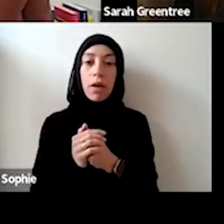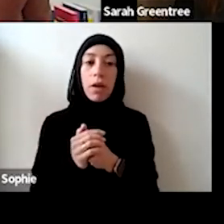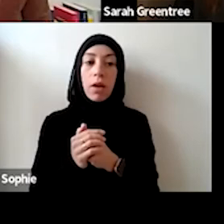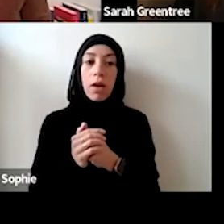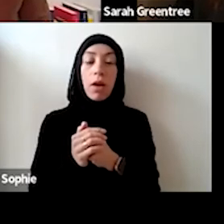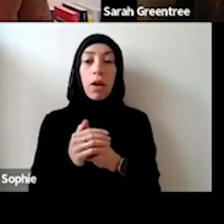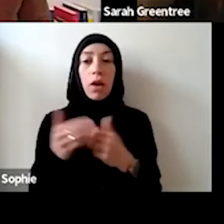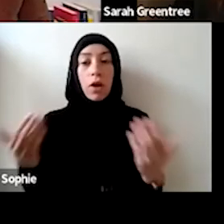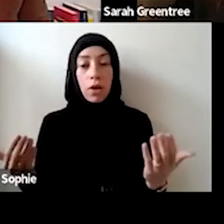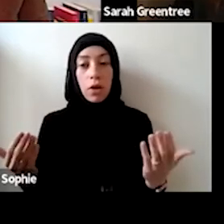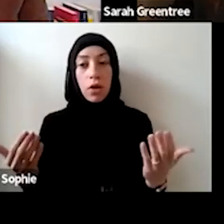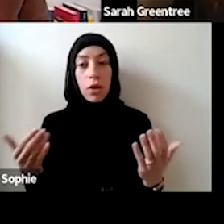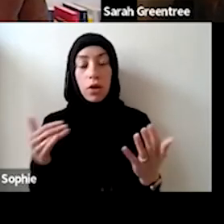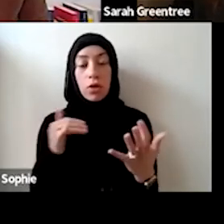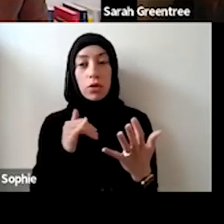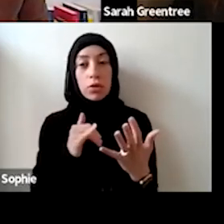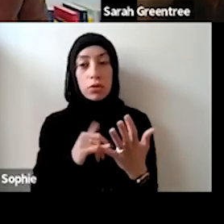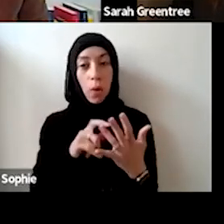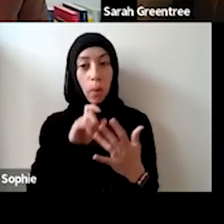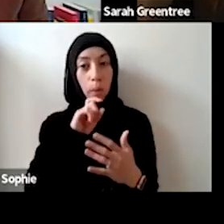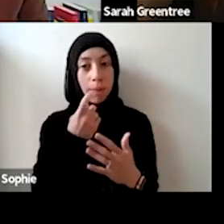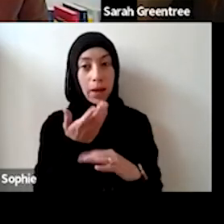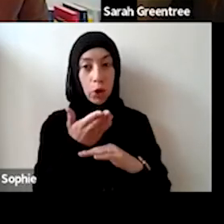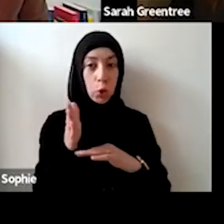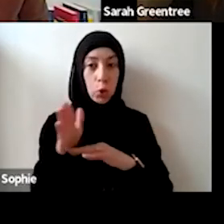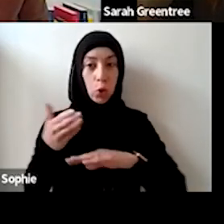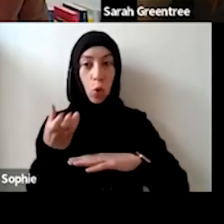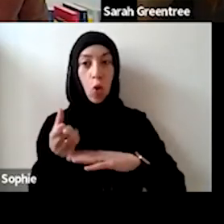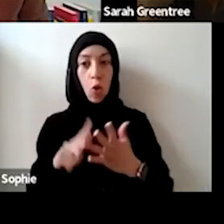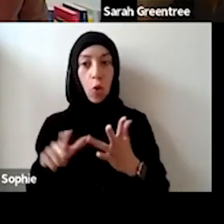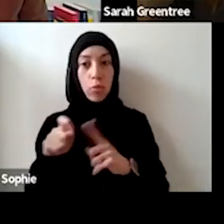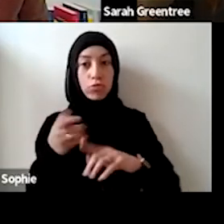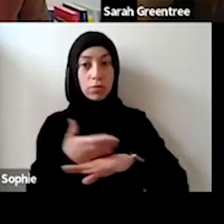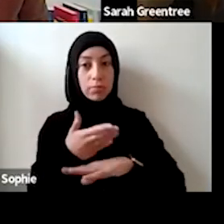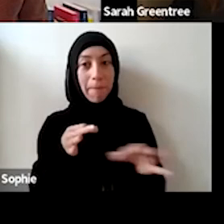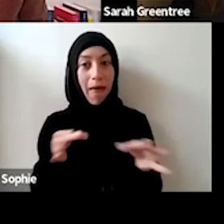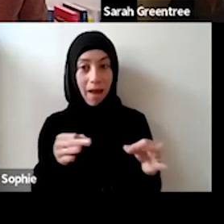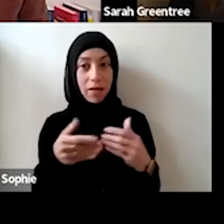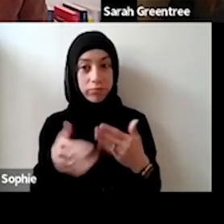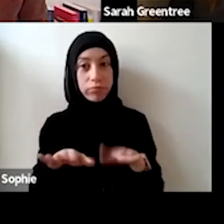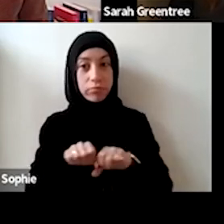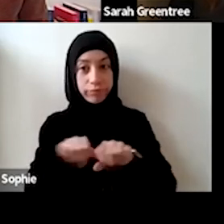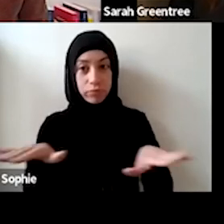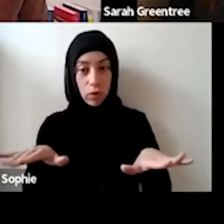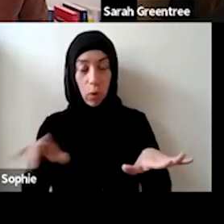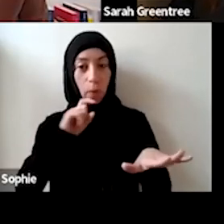There will be a new corporate plan likely to be launched, however it won't change the Gold Coast and game.